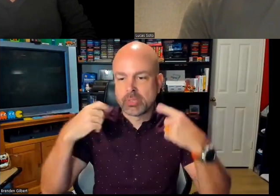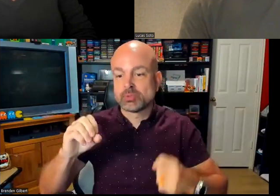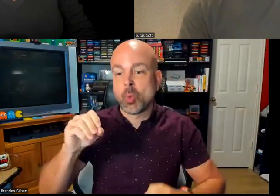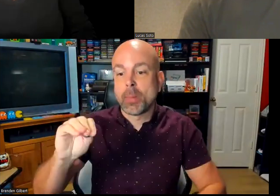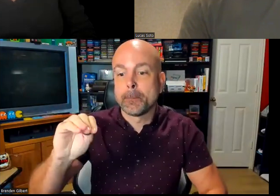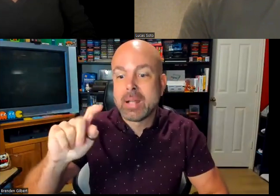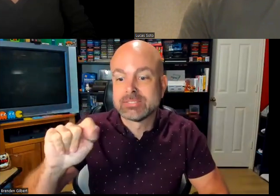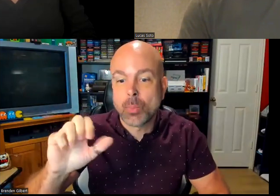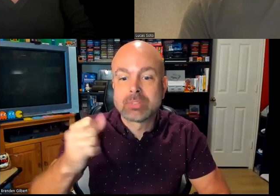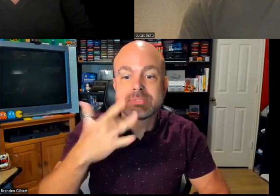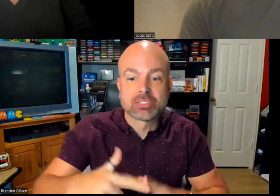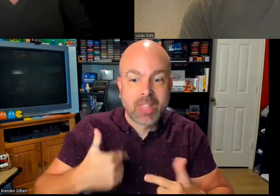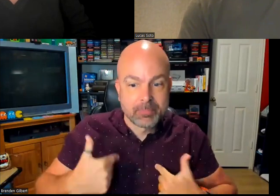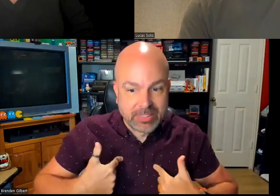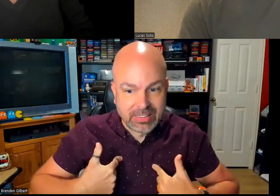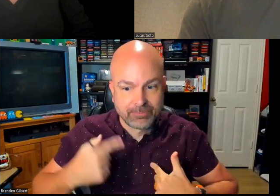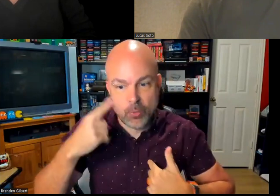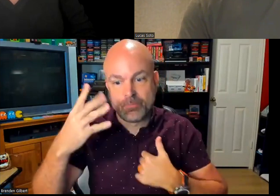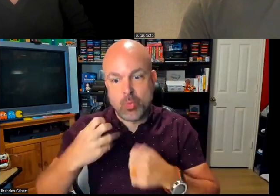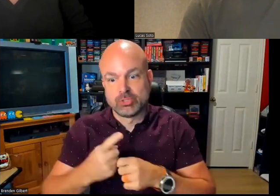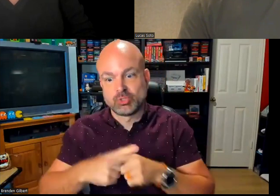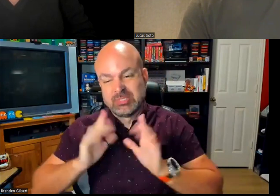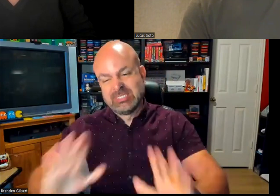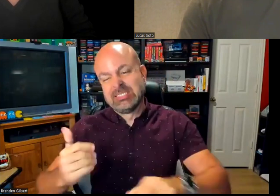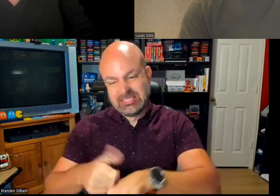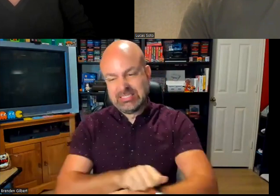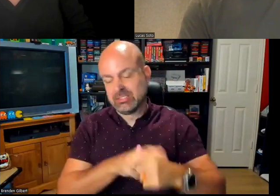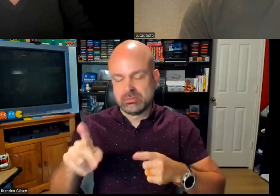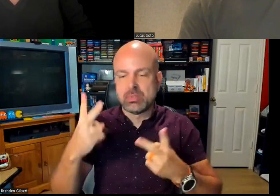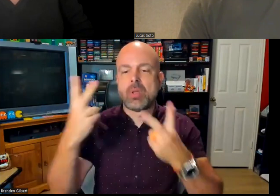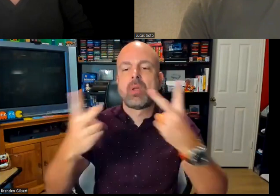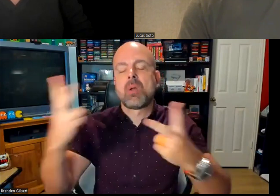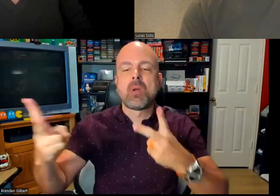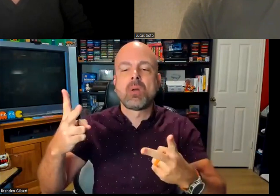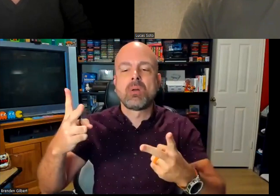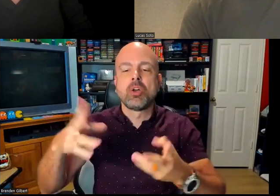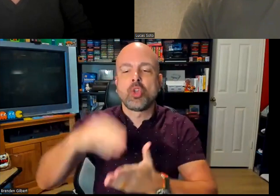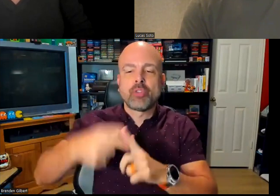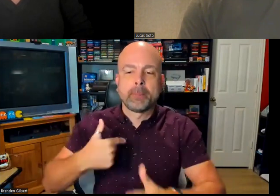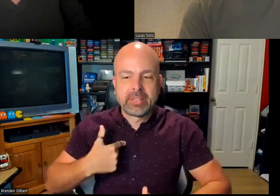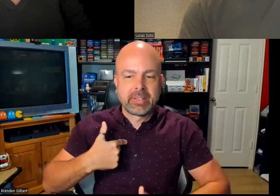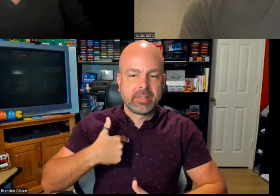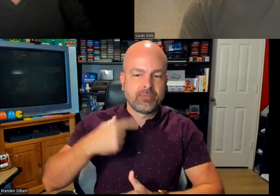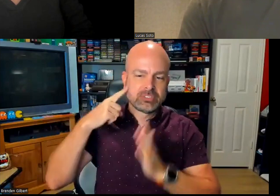percentagewise, Deaf people are considered a very small population amongst the whole, so I know there are a number of